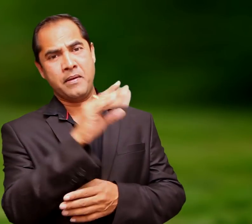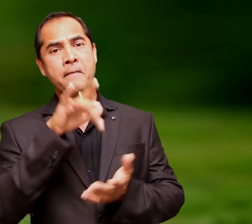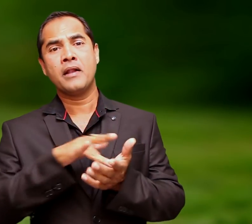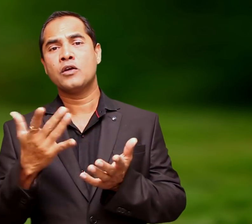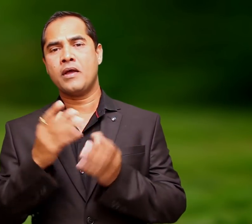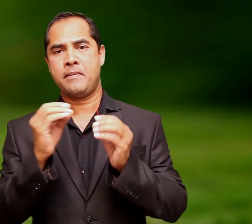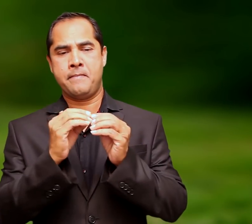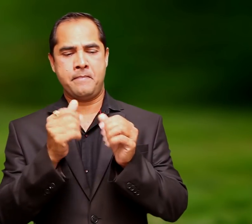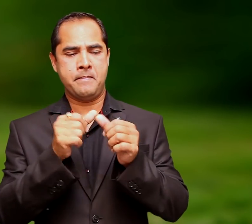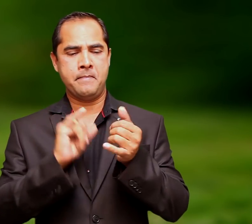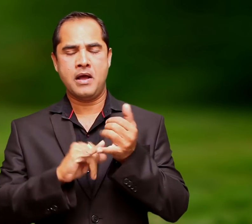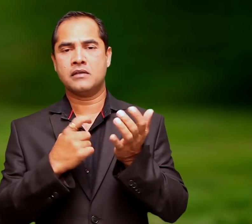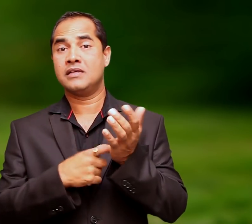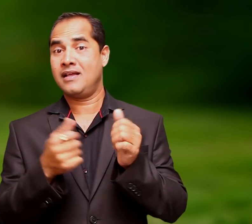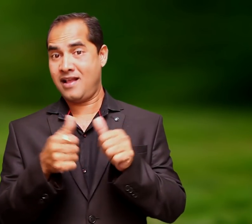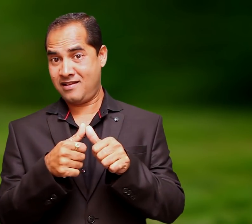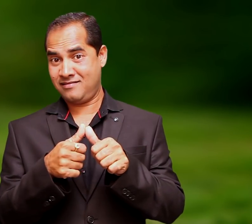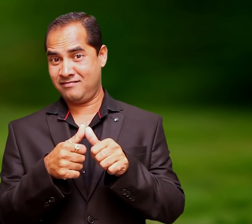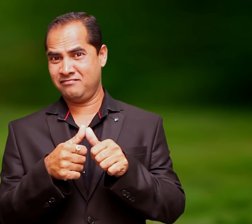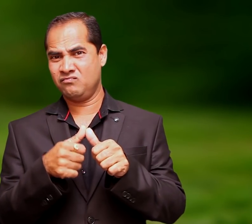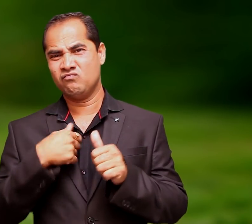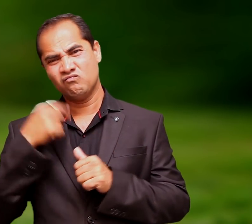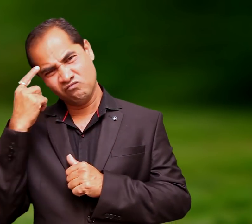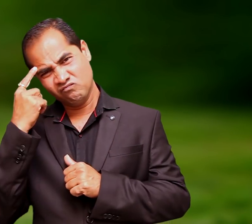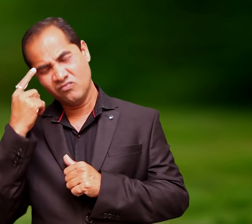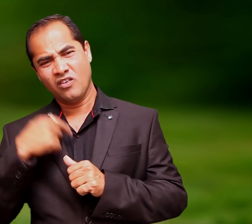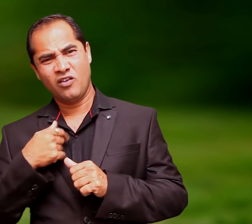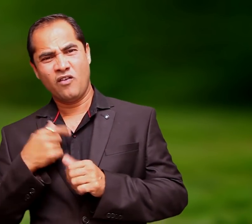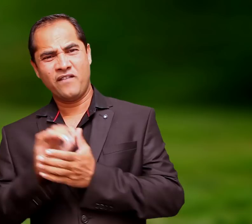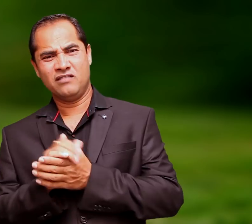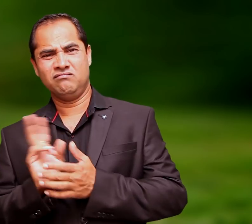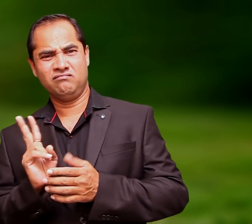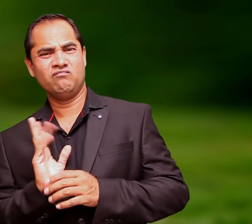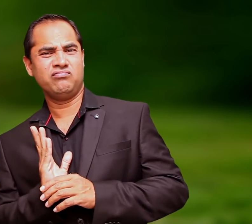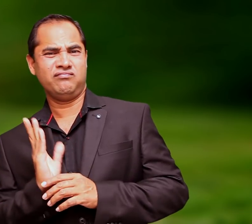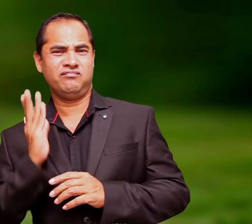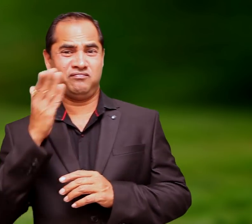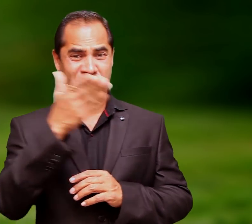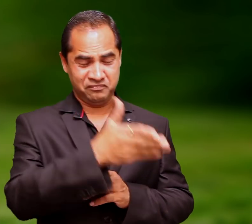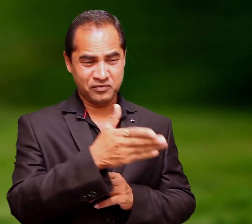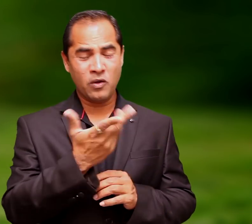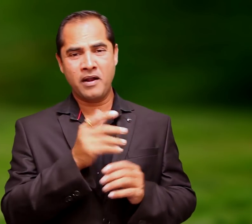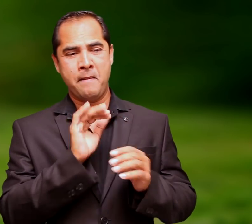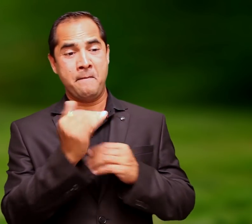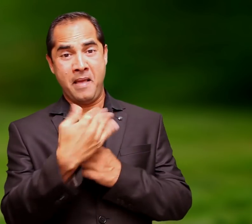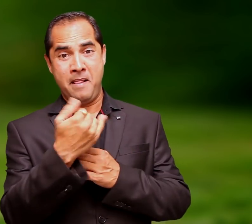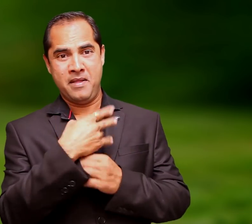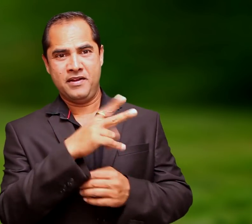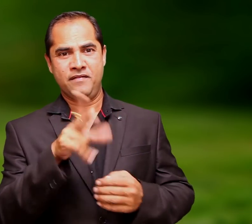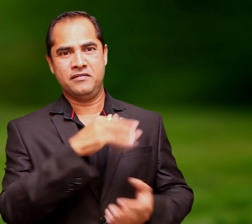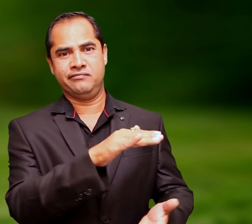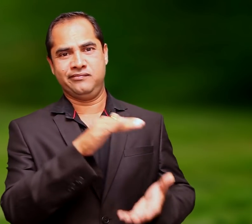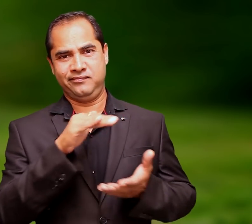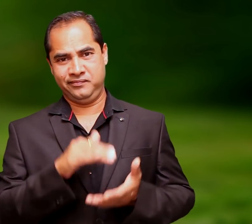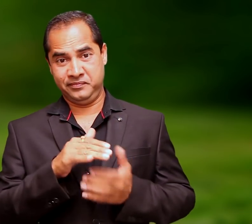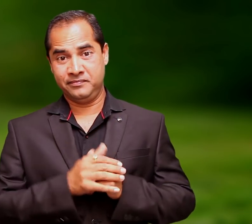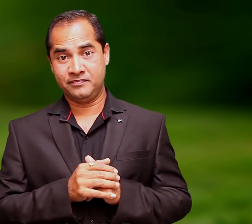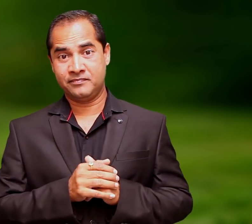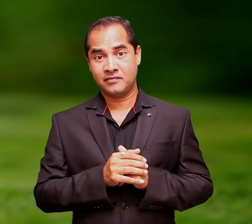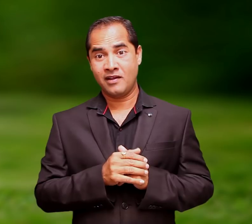Therefore with a friend, I went to Basra to receive the mail. My friend collected